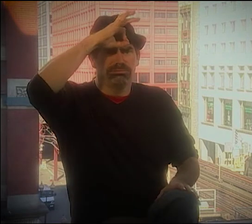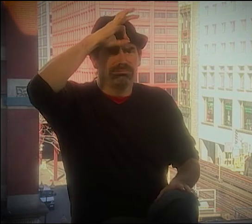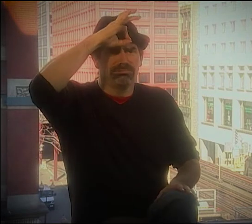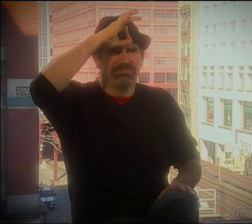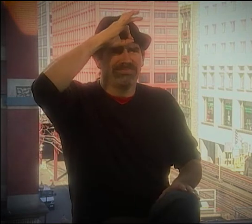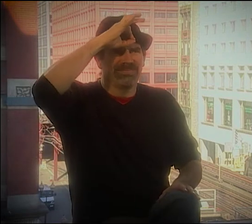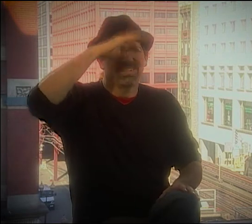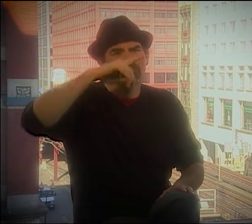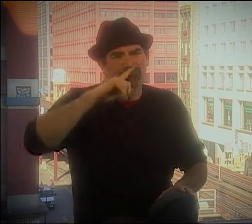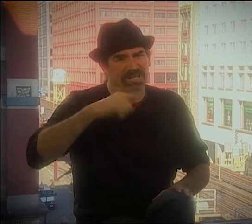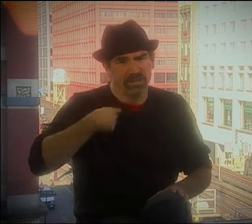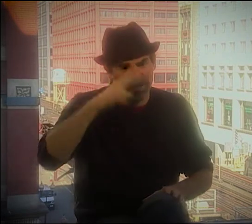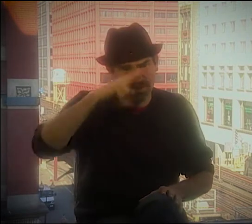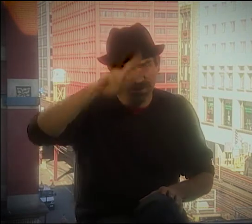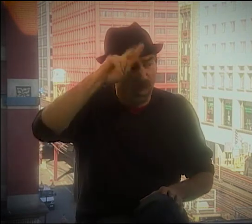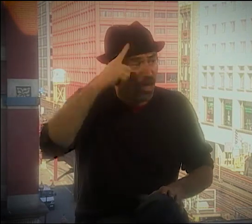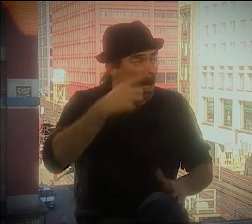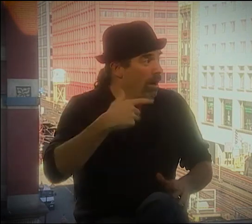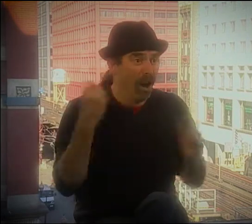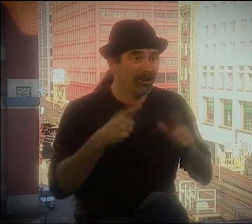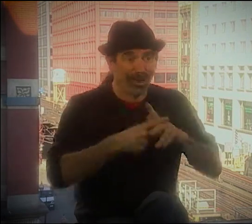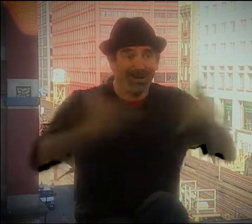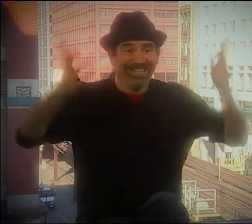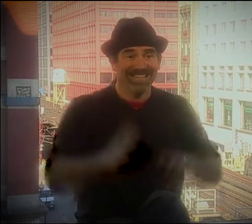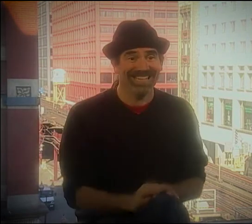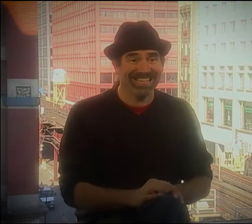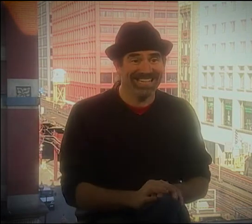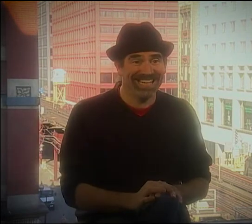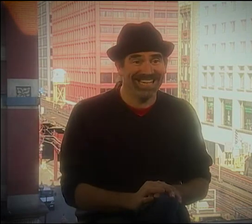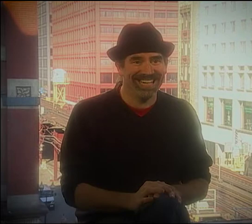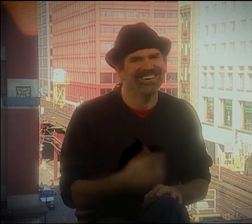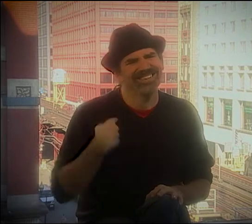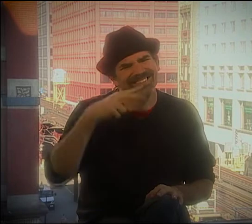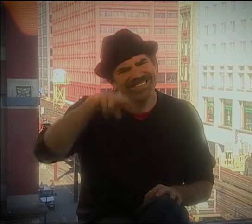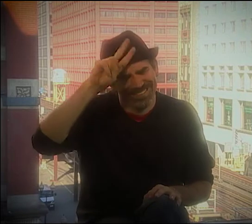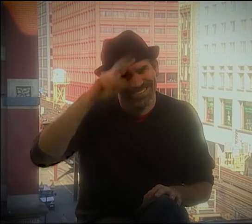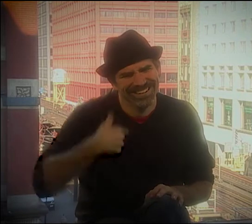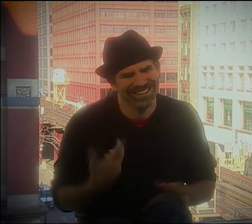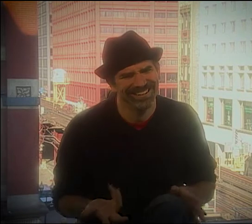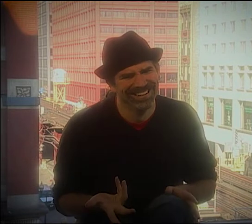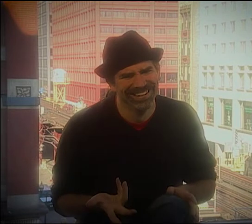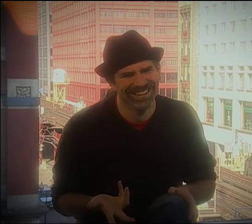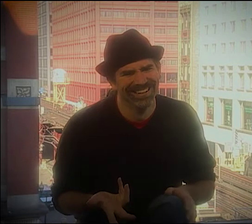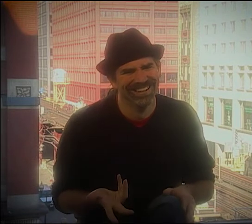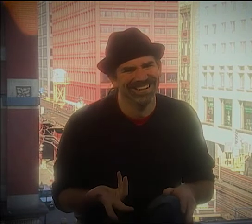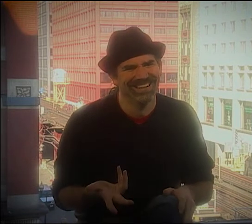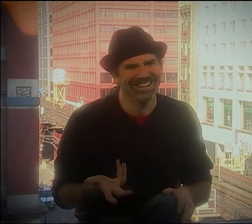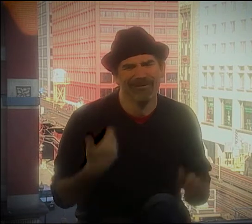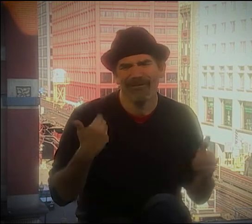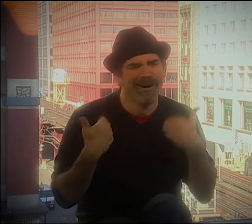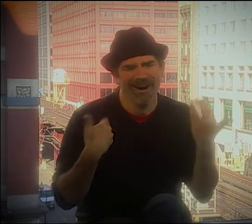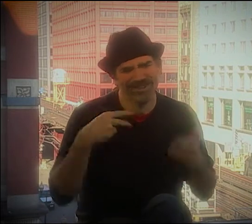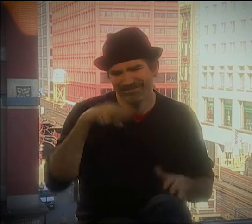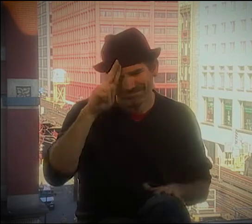I MEAN, THEY HAD BEEN INVOLVED FOR YEARS AND YEARS. I HAD NO IDEA. I JUST THOUGHT THE WHOLE THING HAD JUST STARTED,